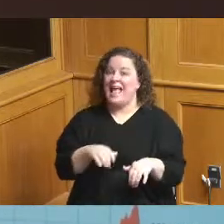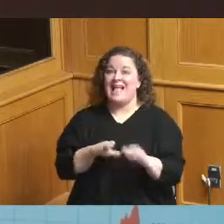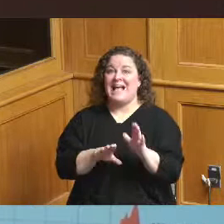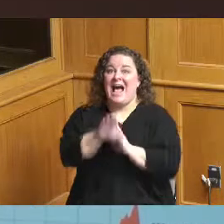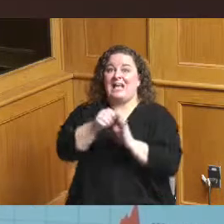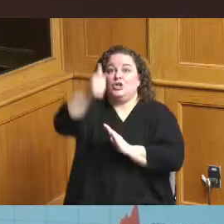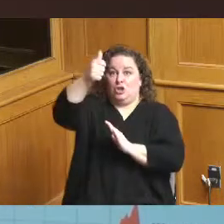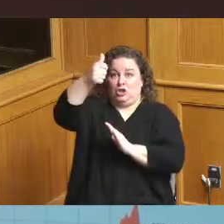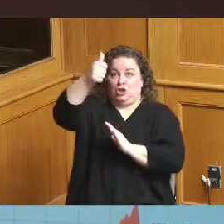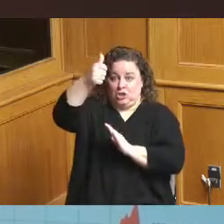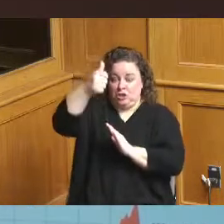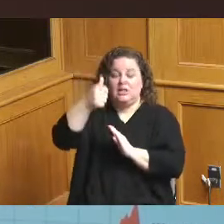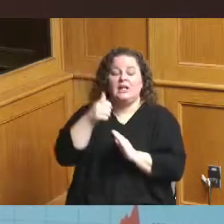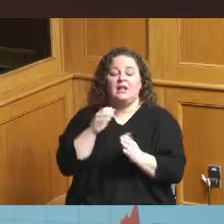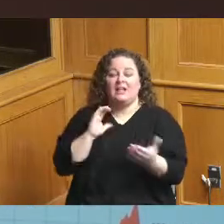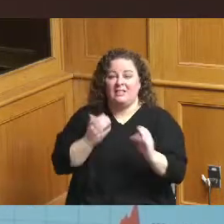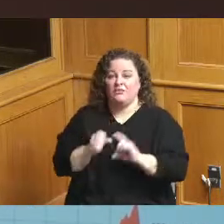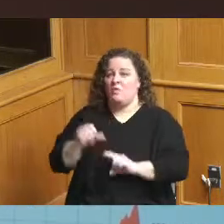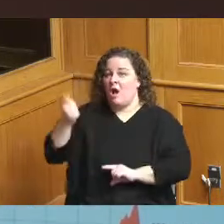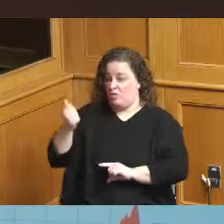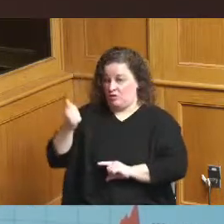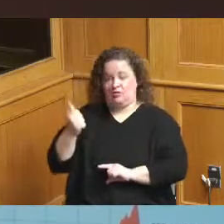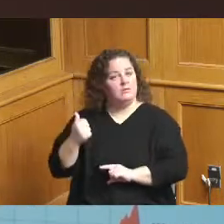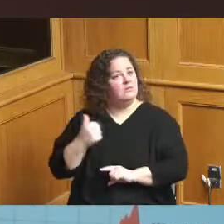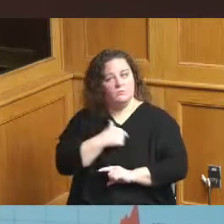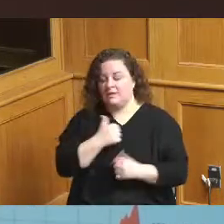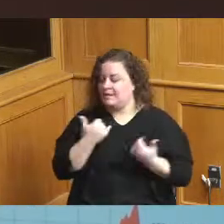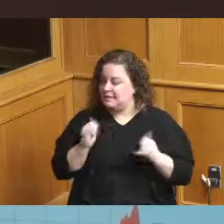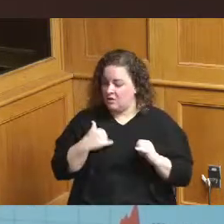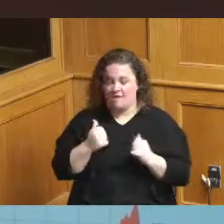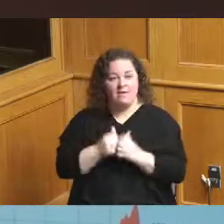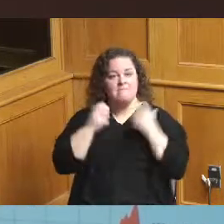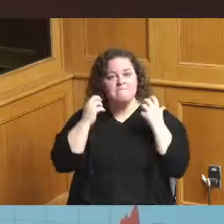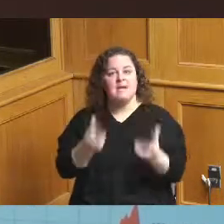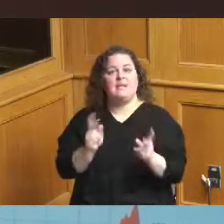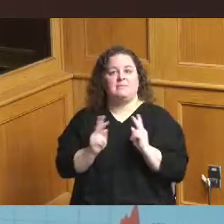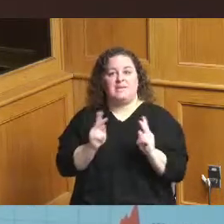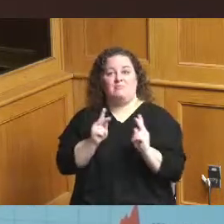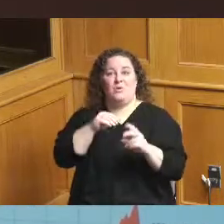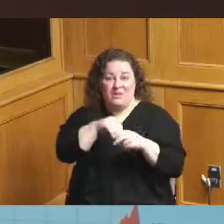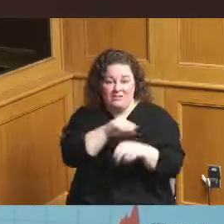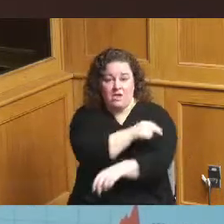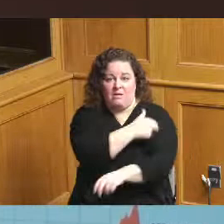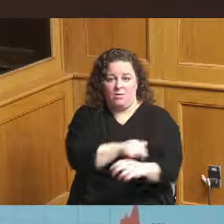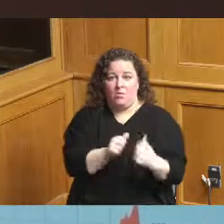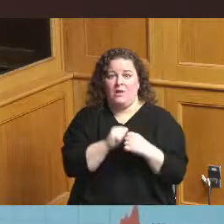still inundating our hospitals with people with covet 19 and so caution still continues